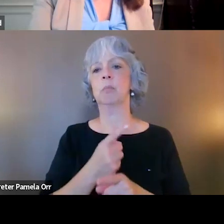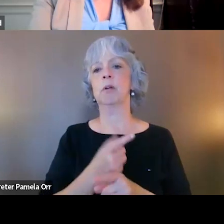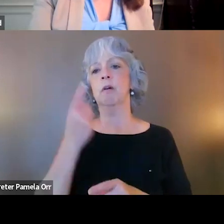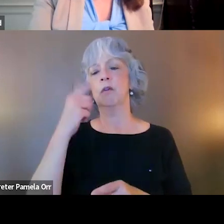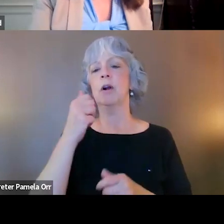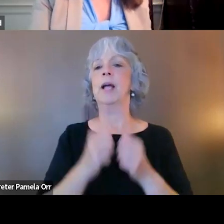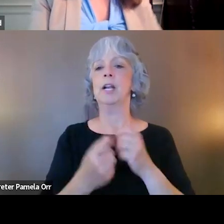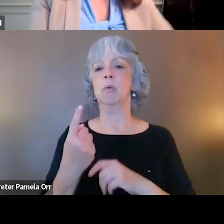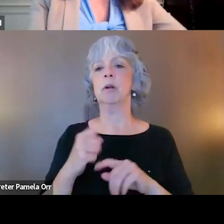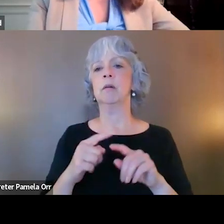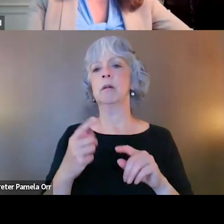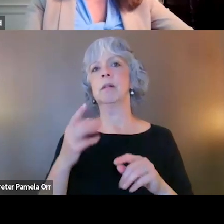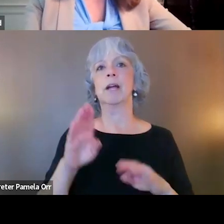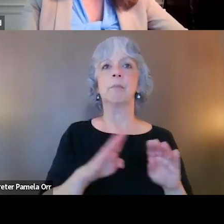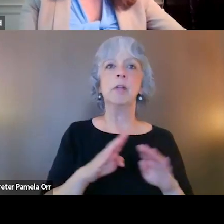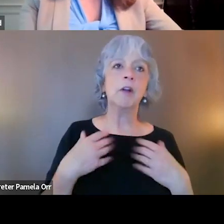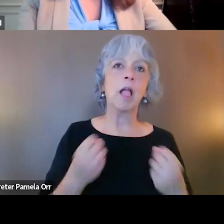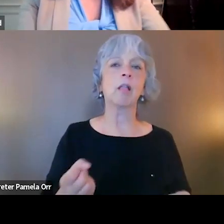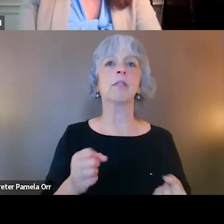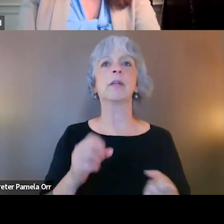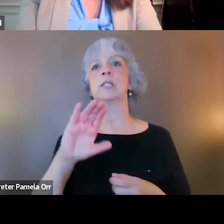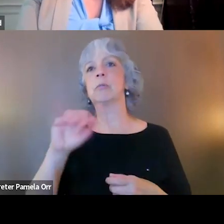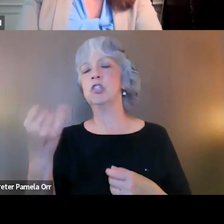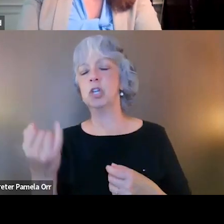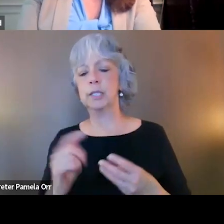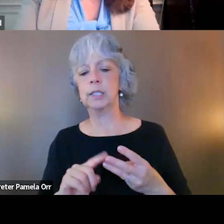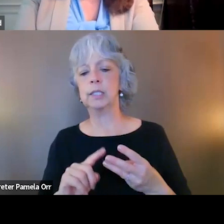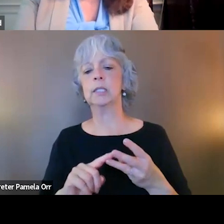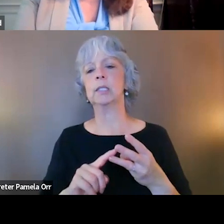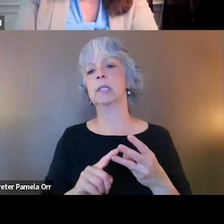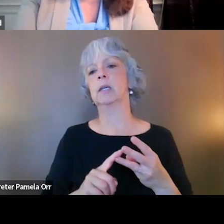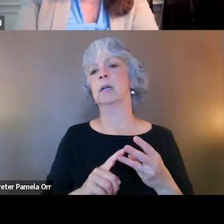behavioral health, criminal justice, park rangers,